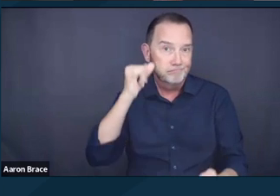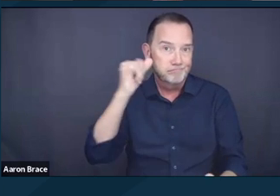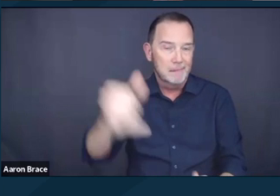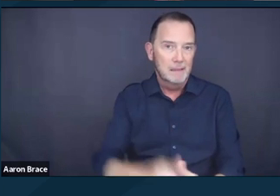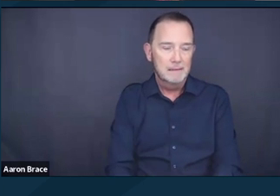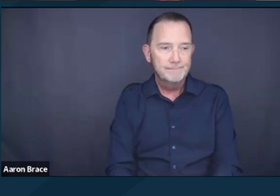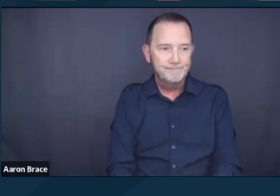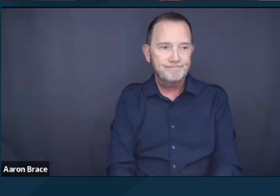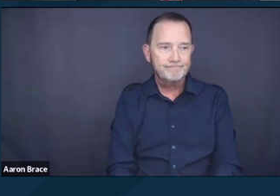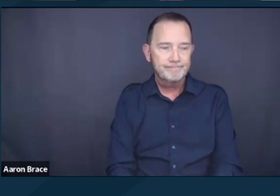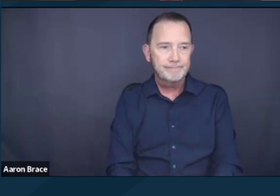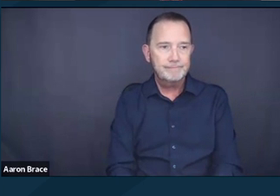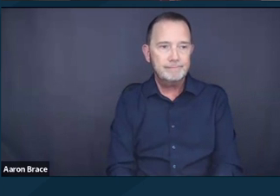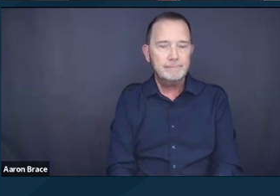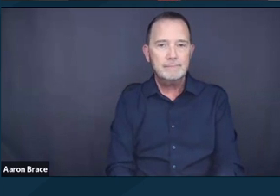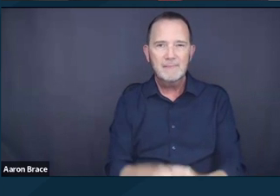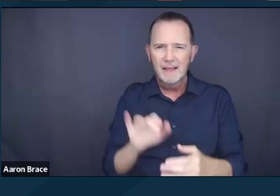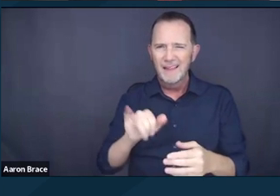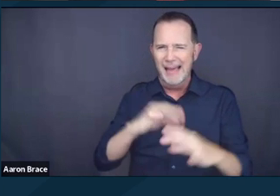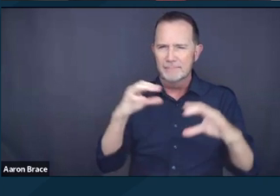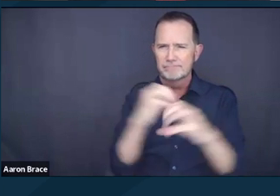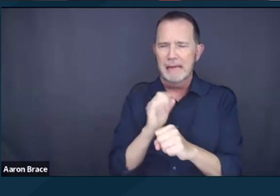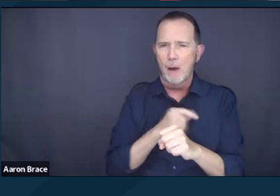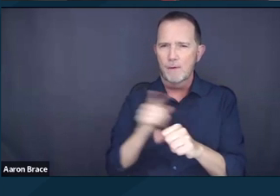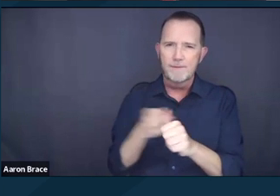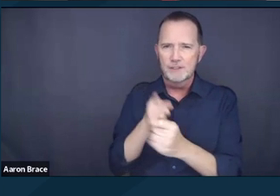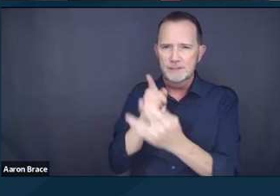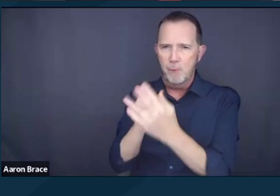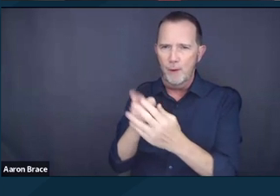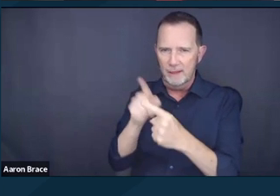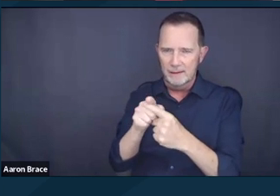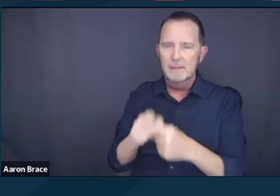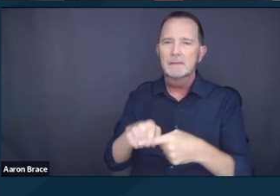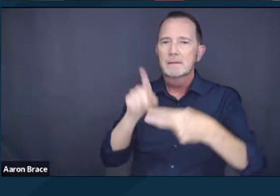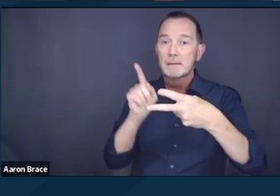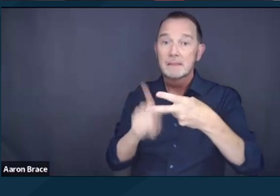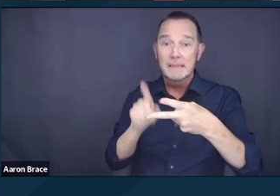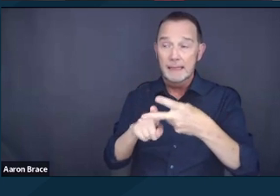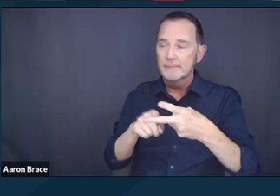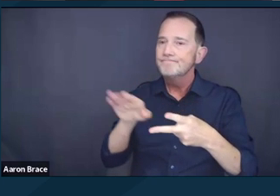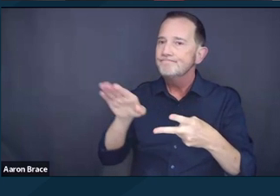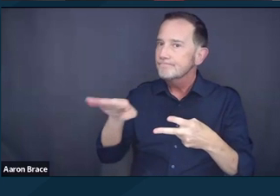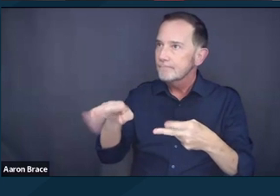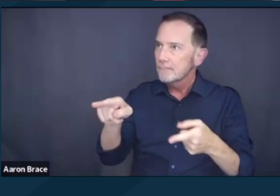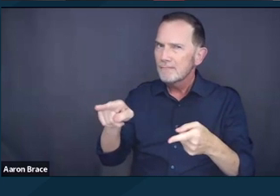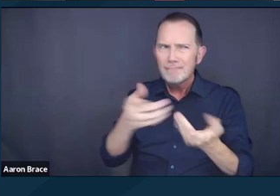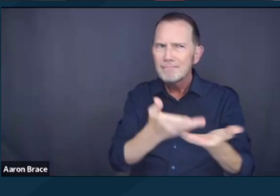The second main point of our mental health brief in Johnson versus Grants Pass is that there are solutions.